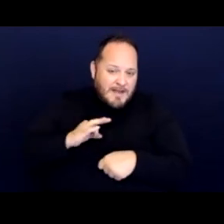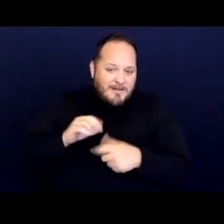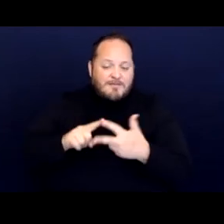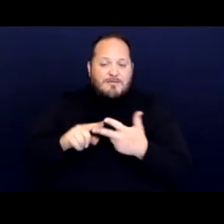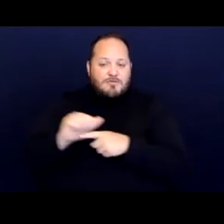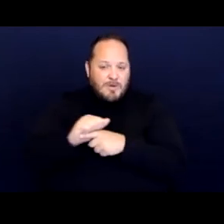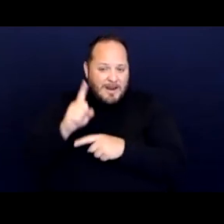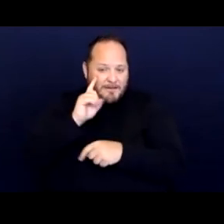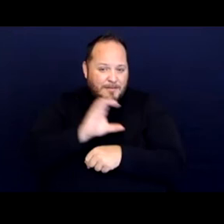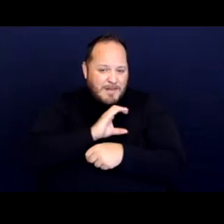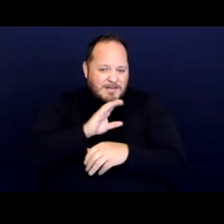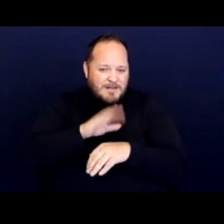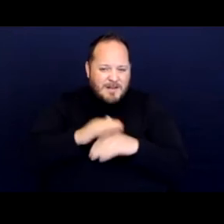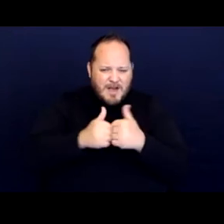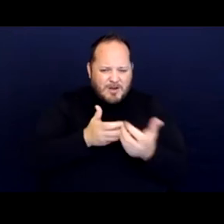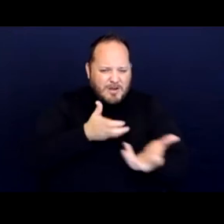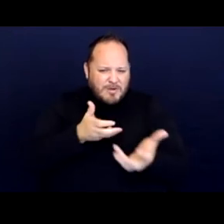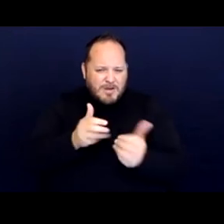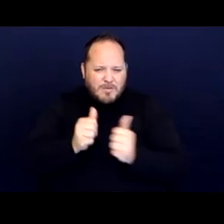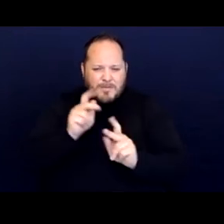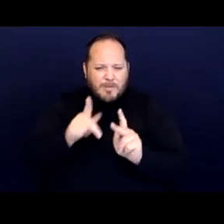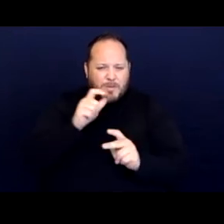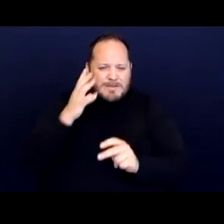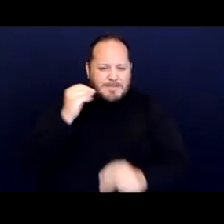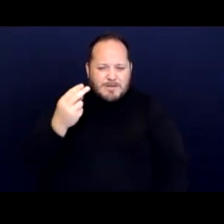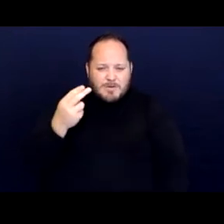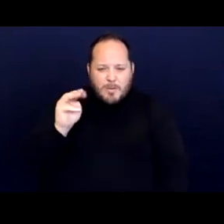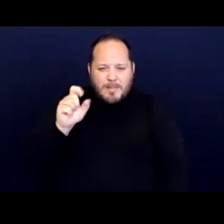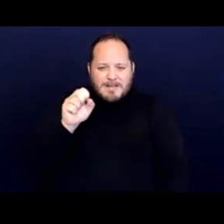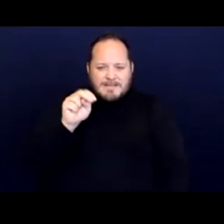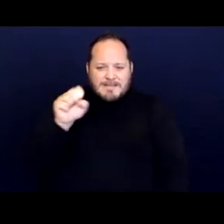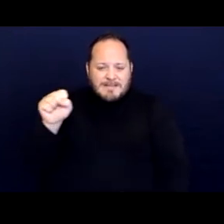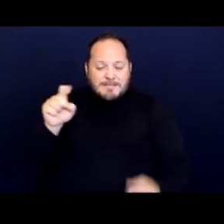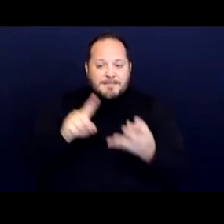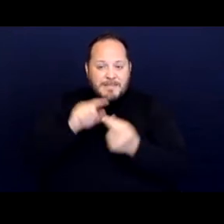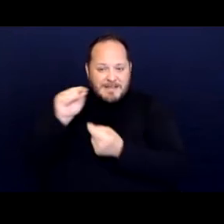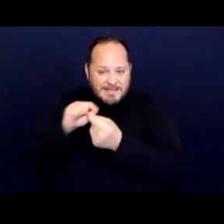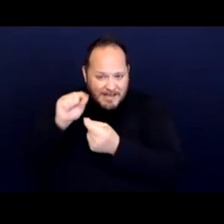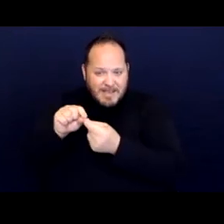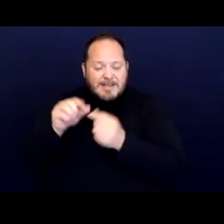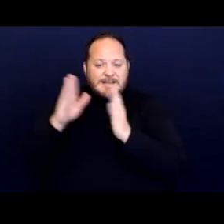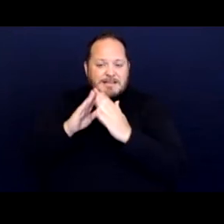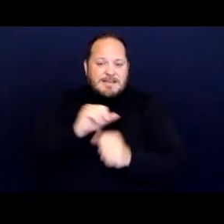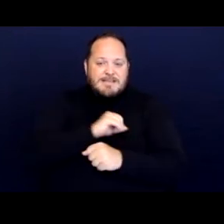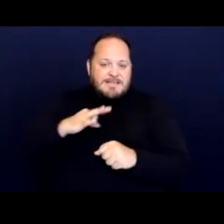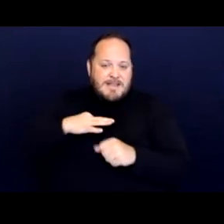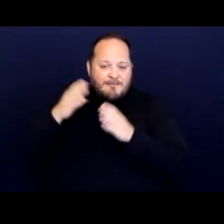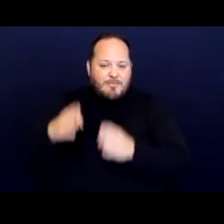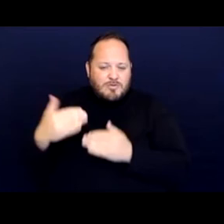on interacting with people, experiencing homelessness, a dedicated city staff person, responsible for ensuring accessibility within the shelter